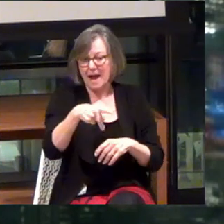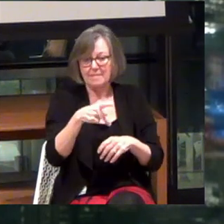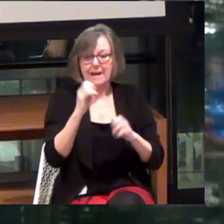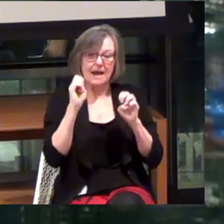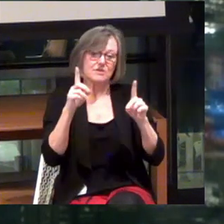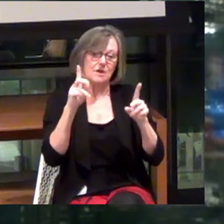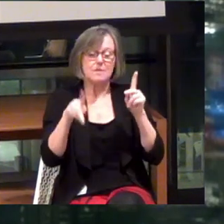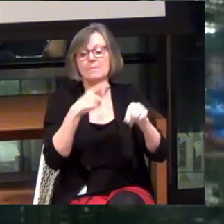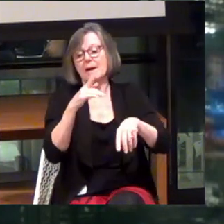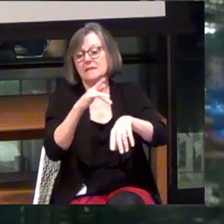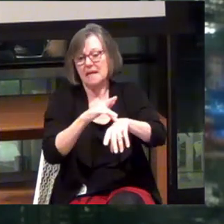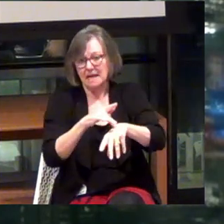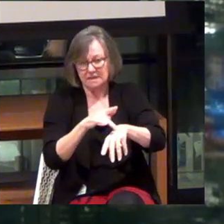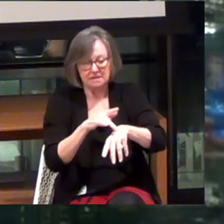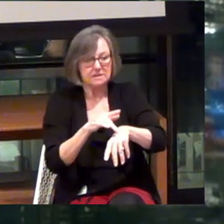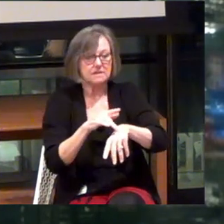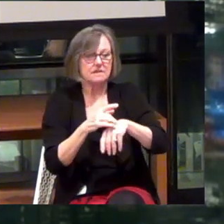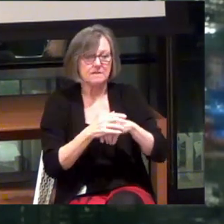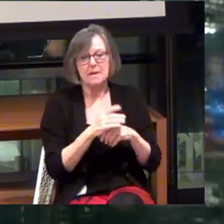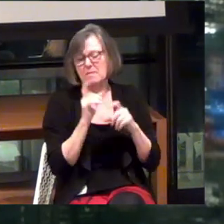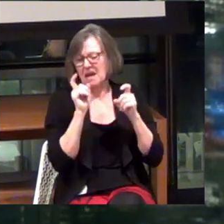Maybe I'll let you hear a verse of it.